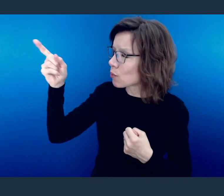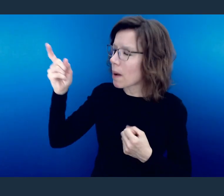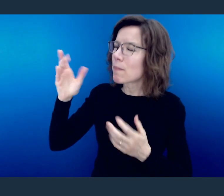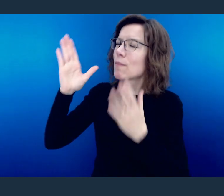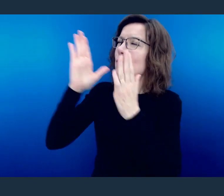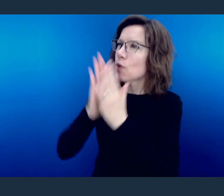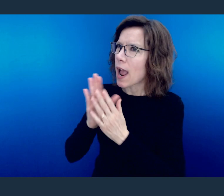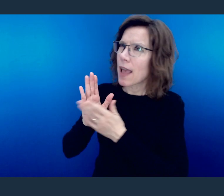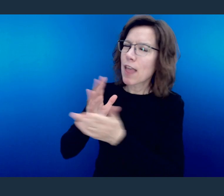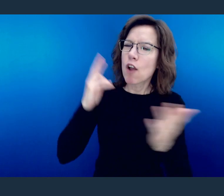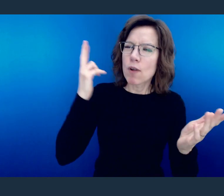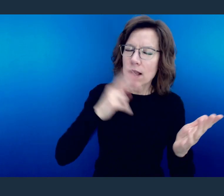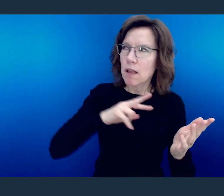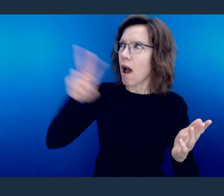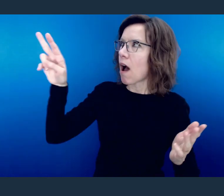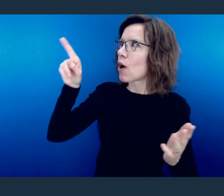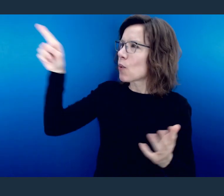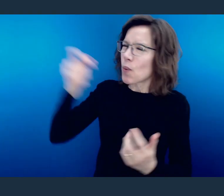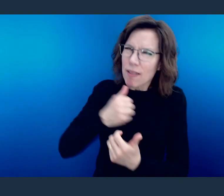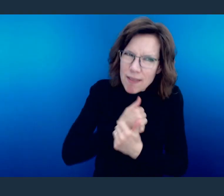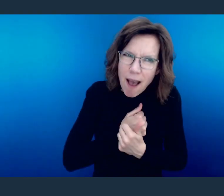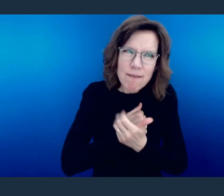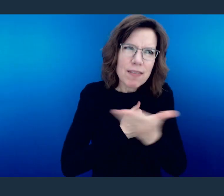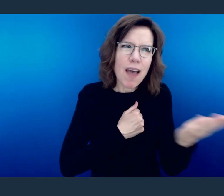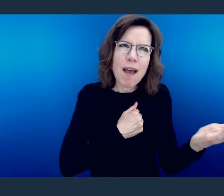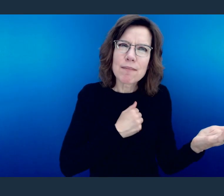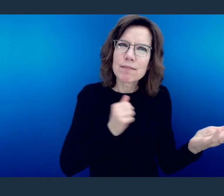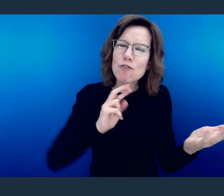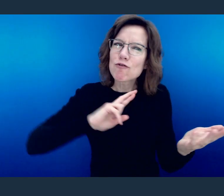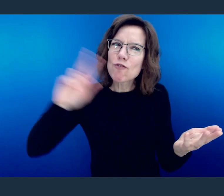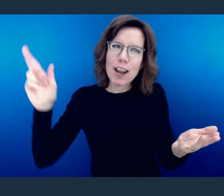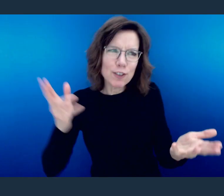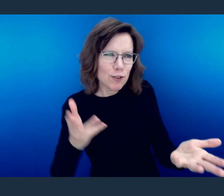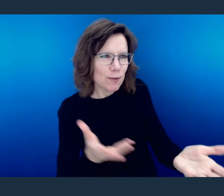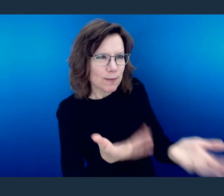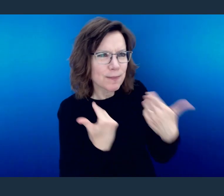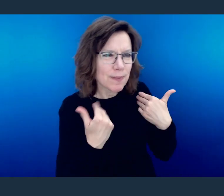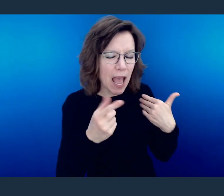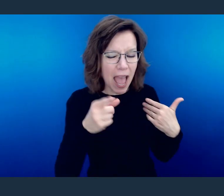hold them fast to You, and that all they have to do is confess with their mouth that Jesus